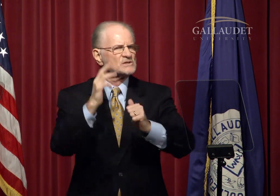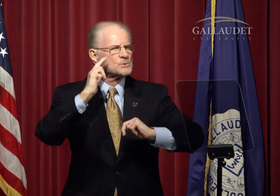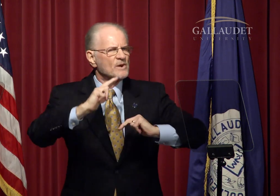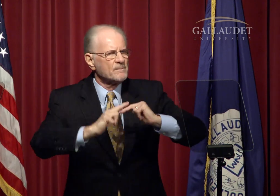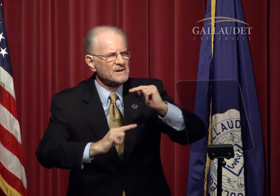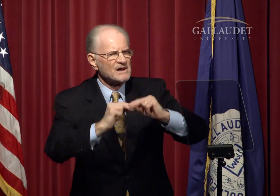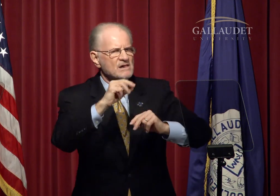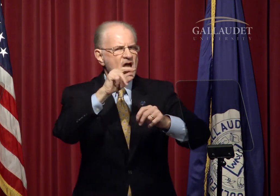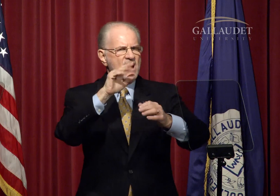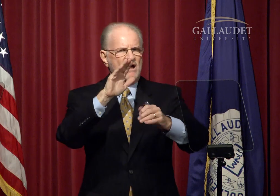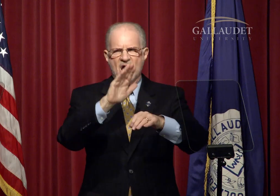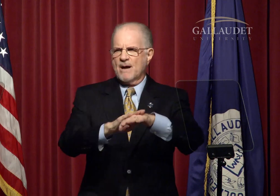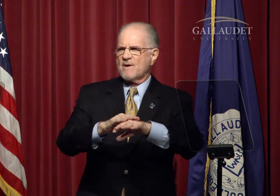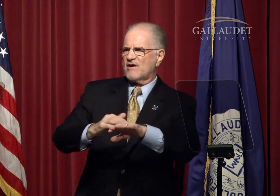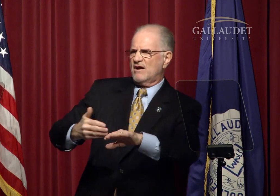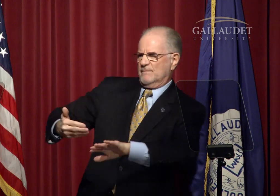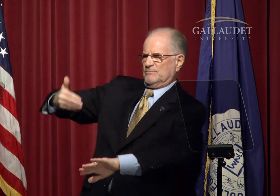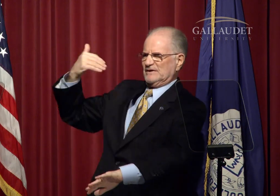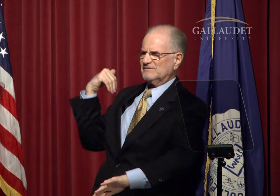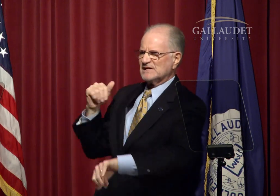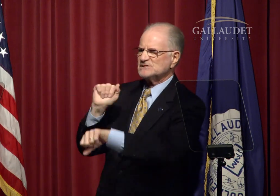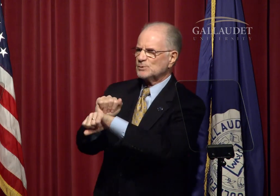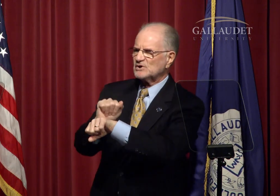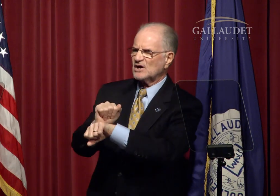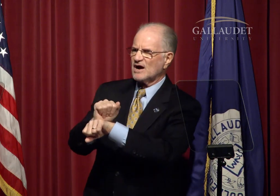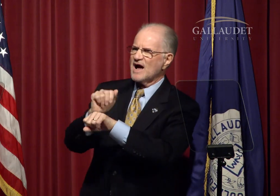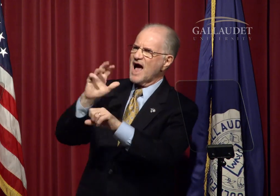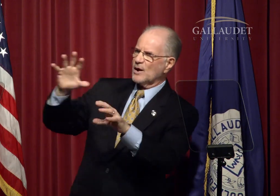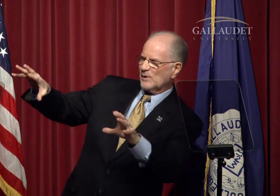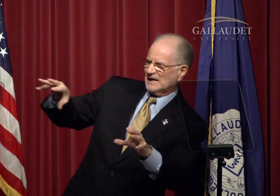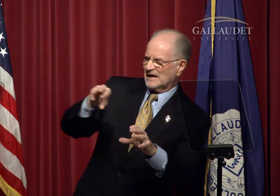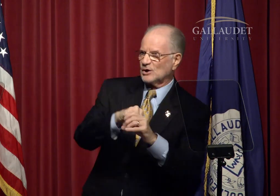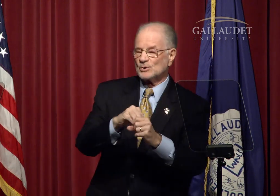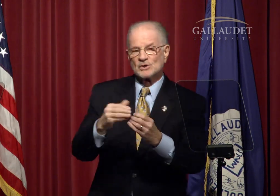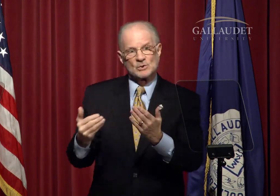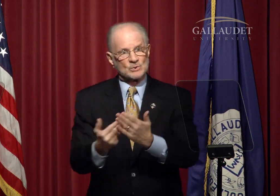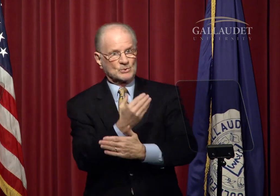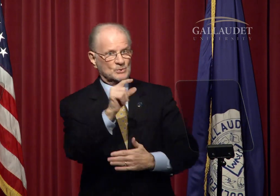which will build upon previous work